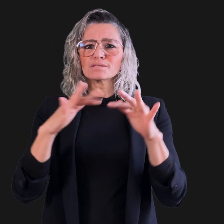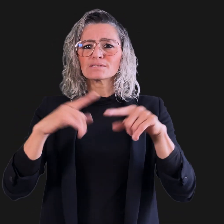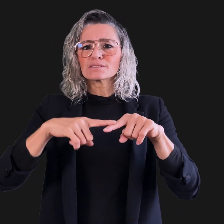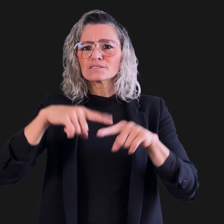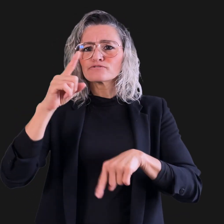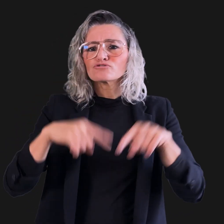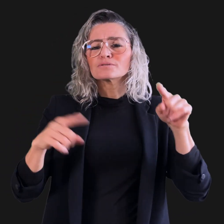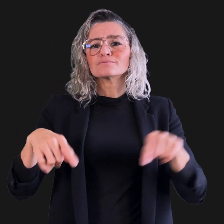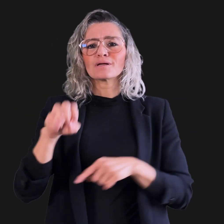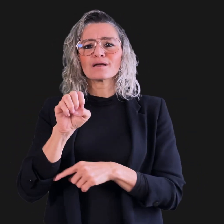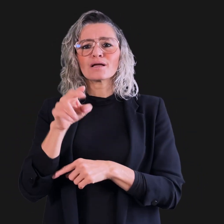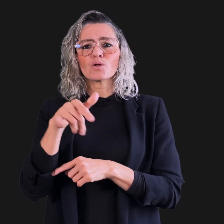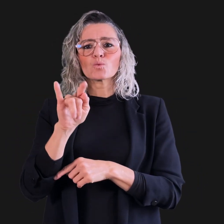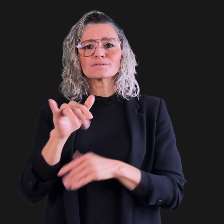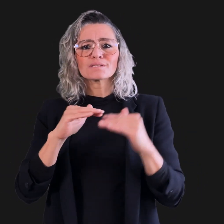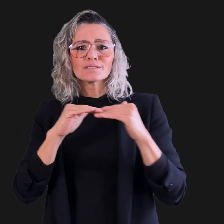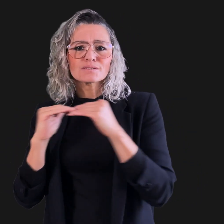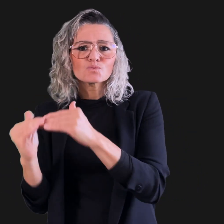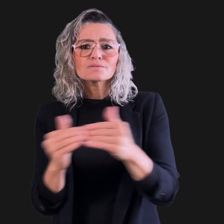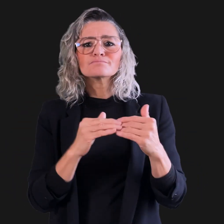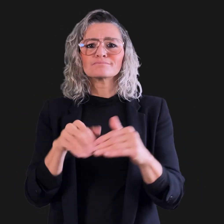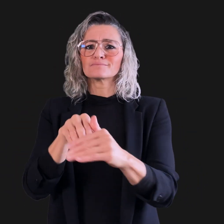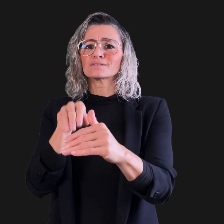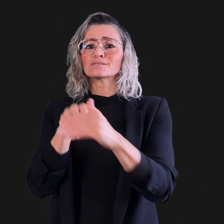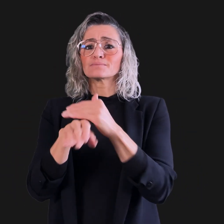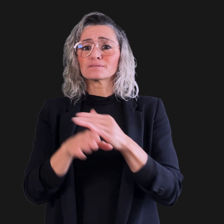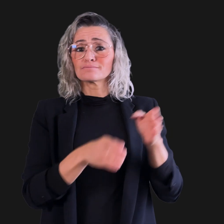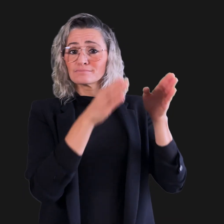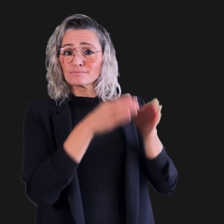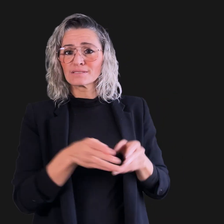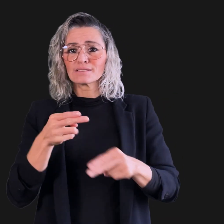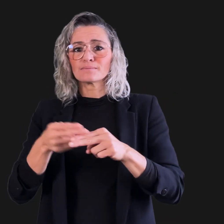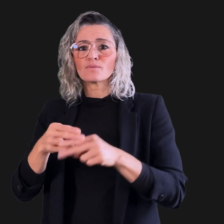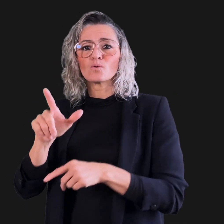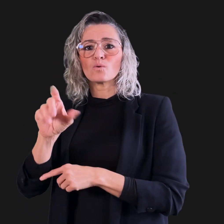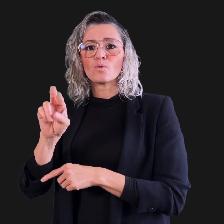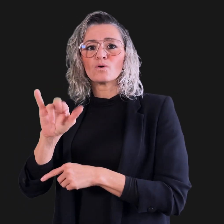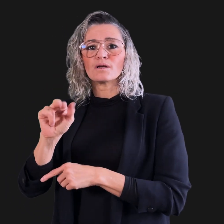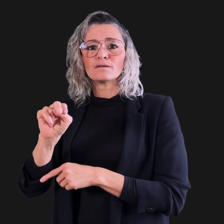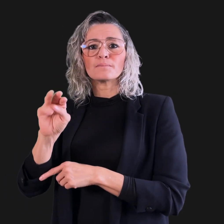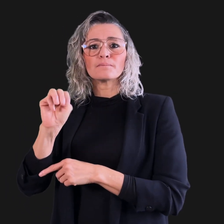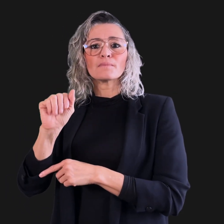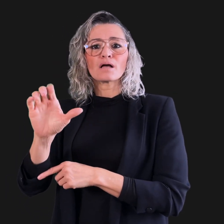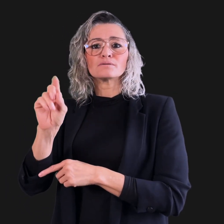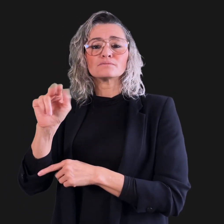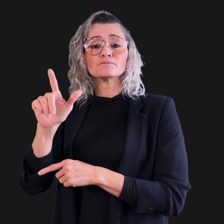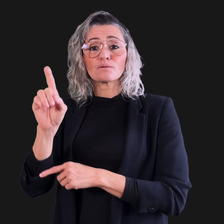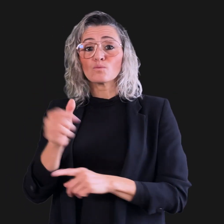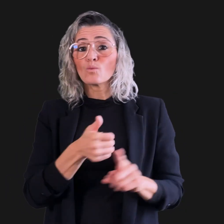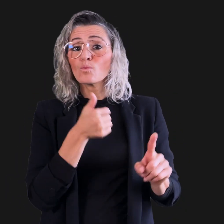Diversity, Equity & Accessibility, Lorin MacDonald.